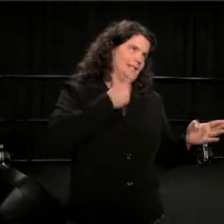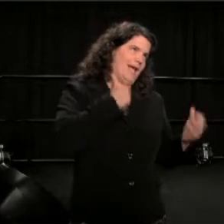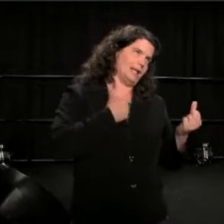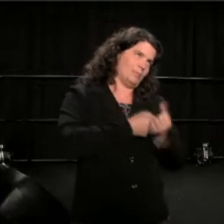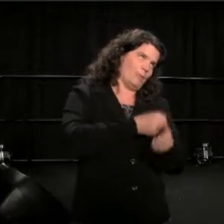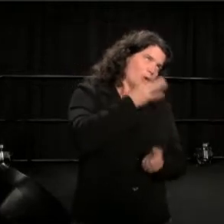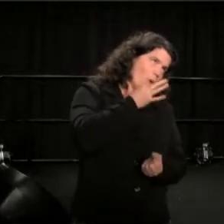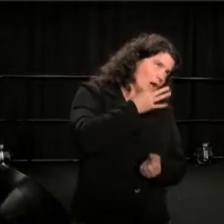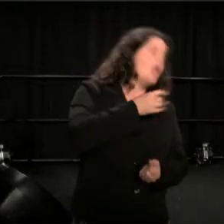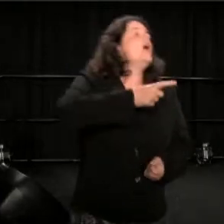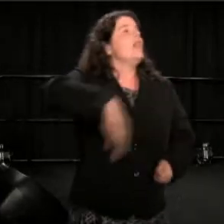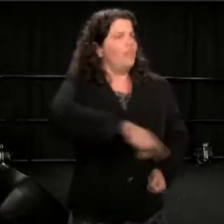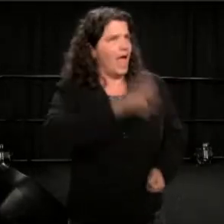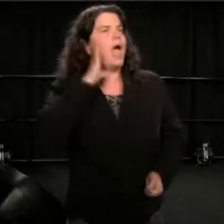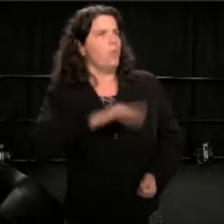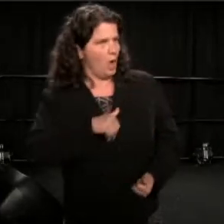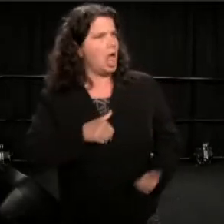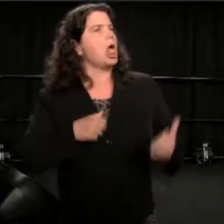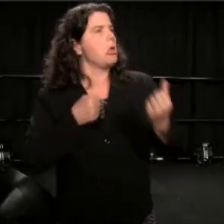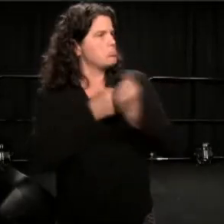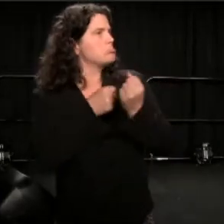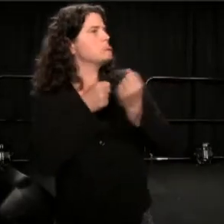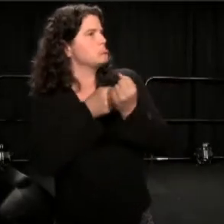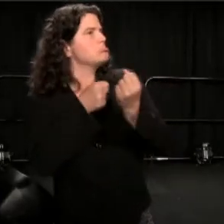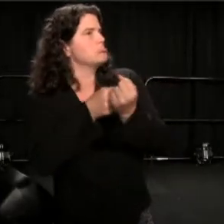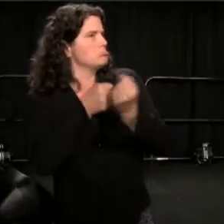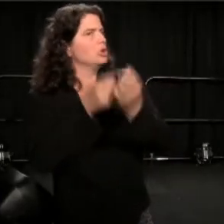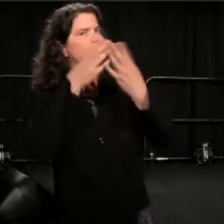I am greeted on the whole, with kindness.